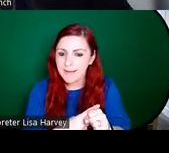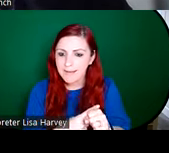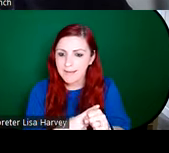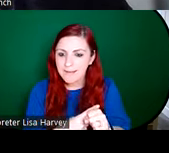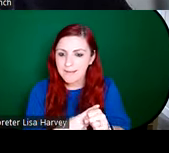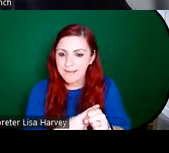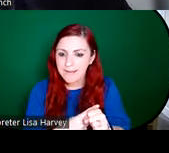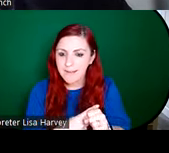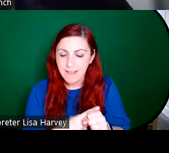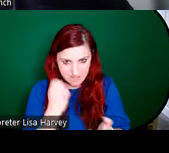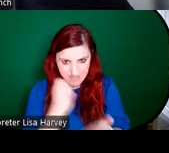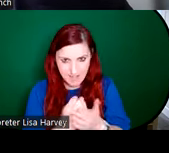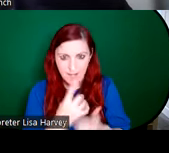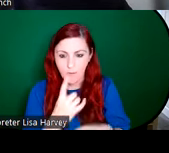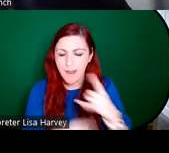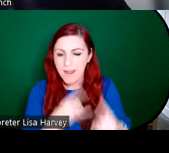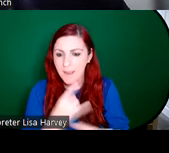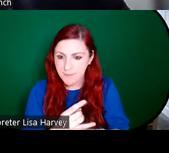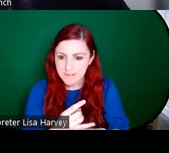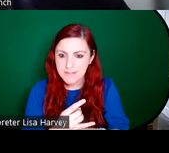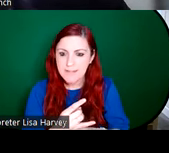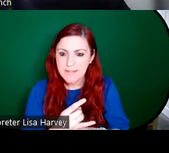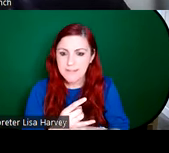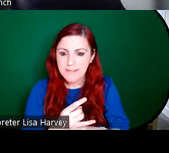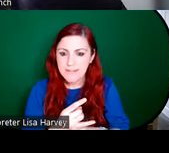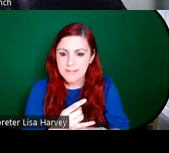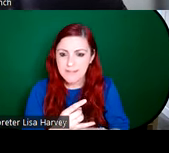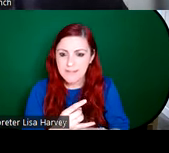exactly what happened. There were there were no babies harmed in the making of